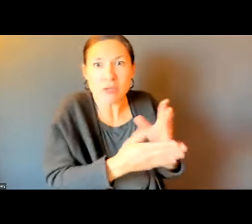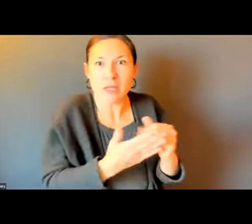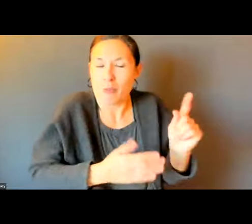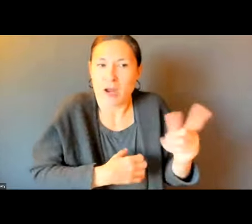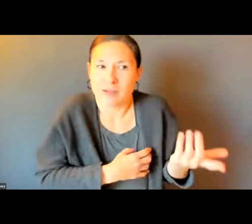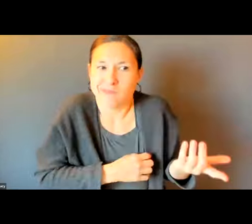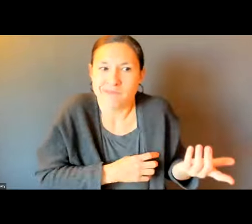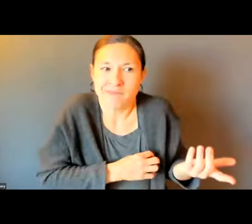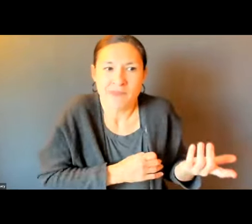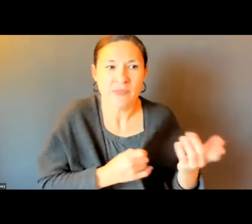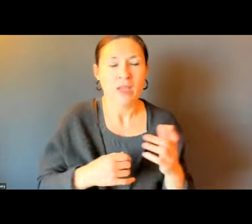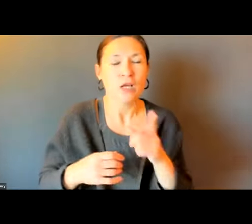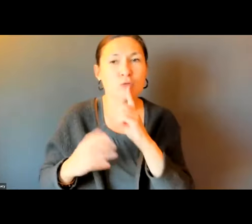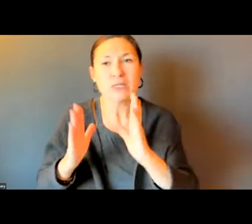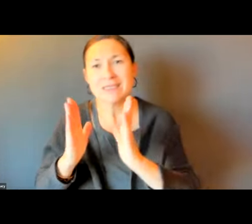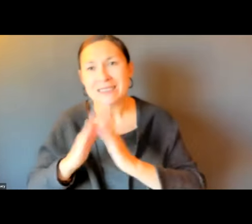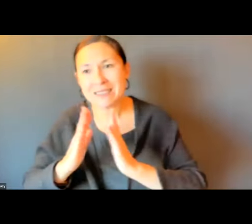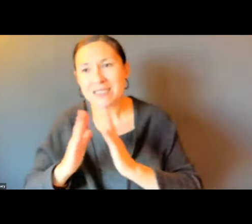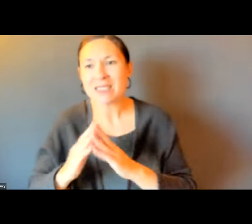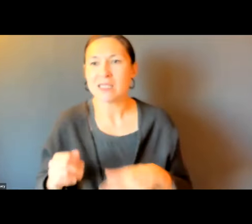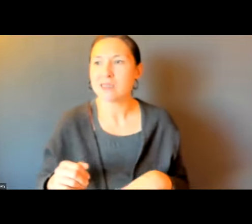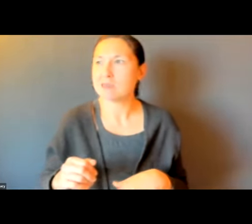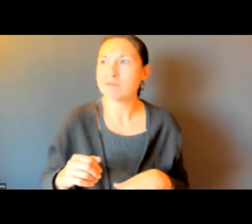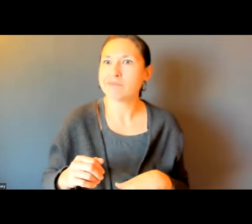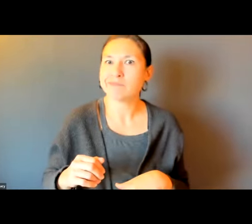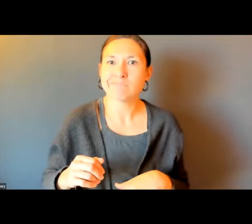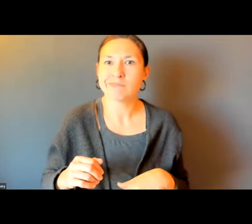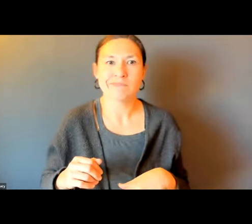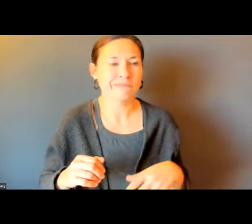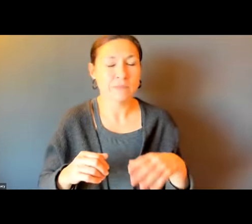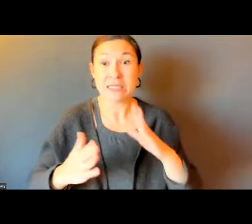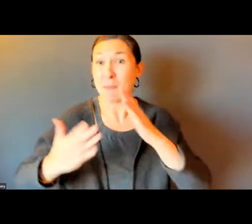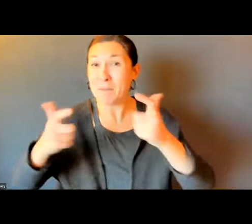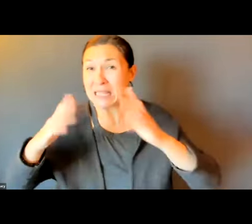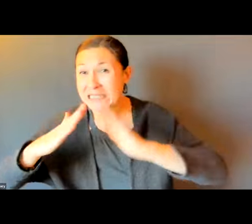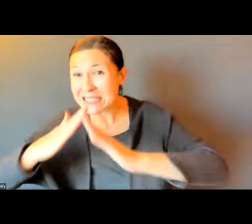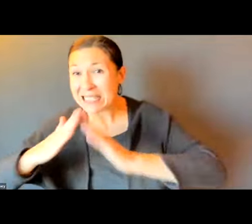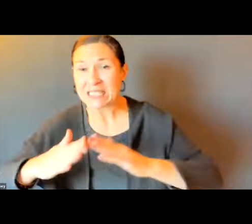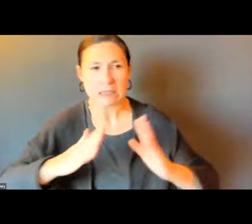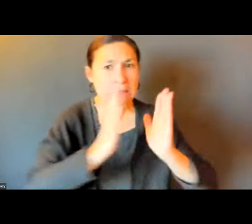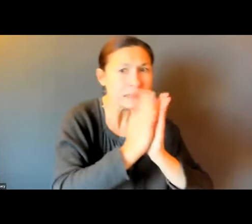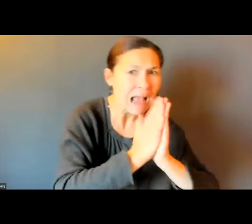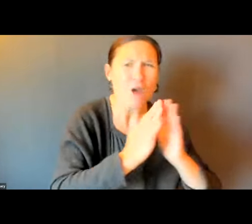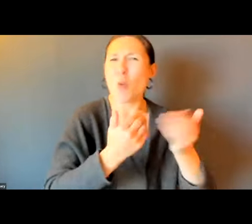THERE. THIS COORDINATION BETWEEN CITIES, MUNICIPALITIES, TOWNS,